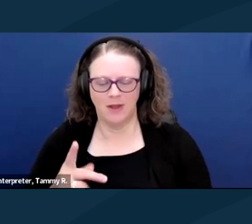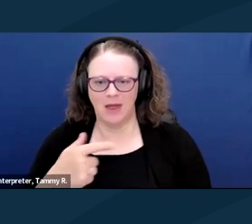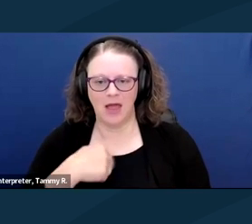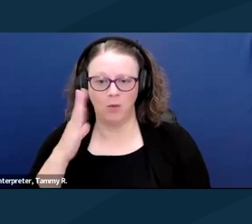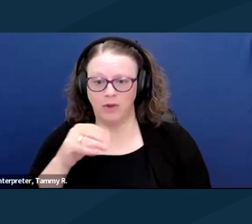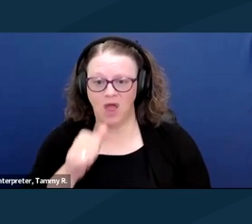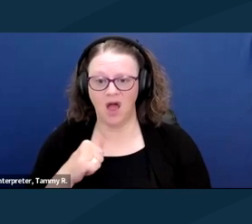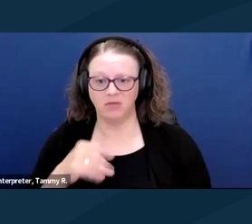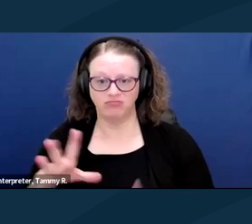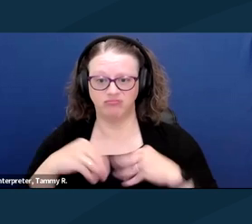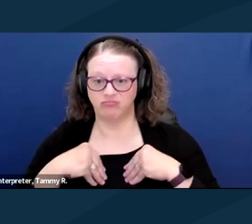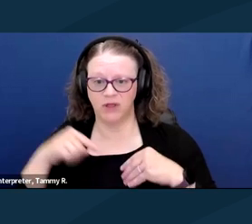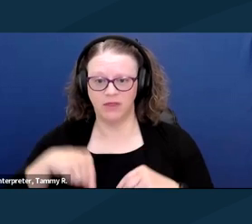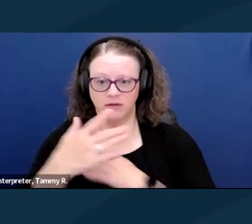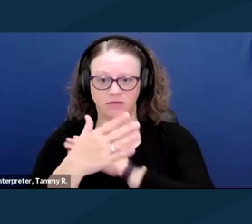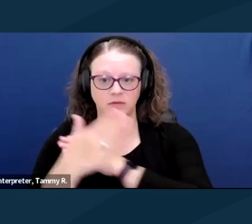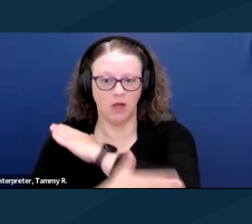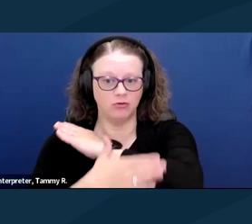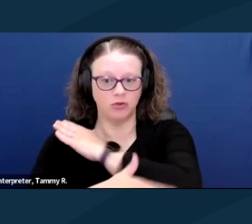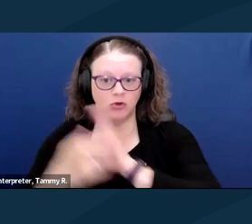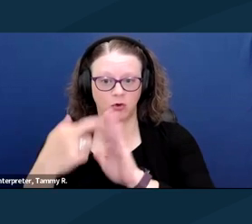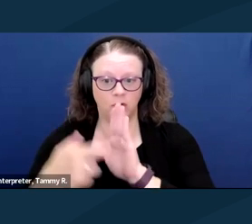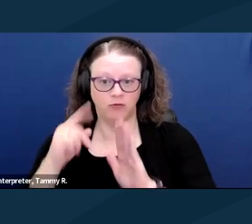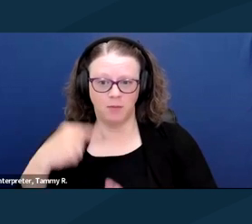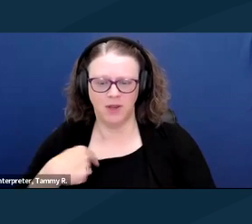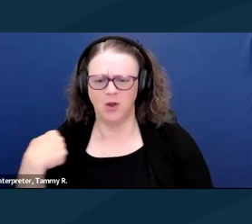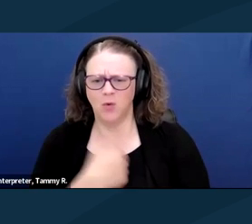with this country's rules for me. We know what we deserve, and it's so much more